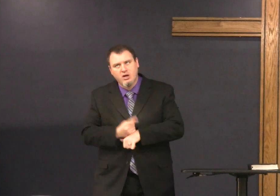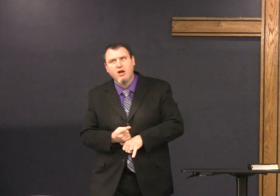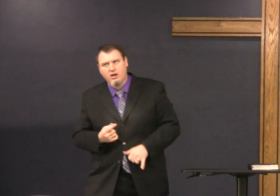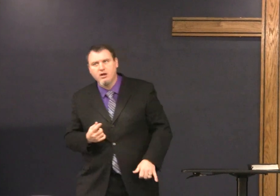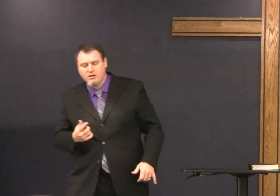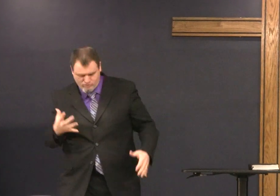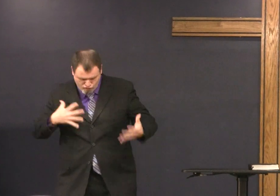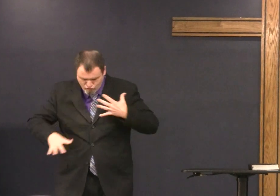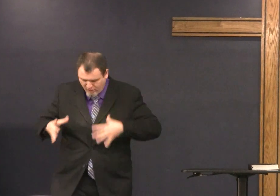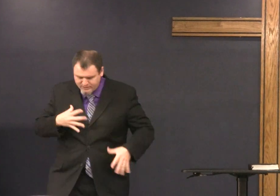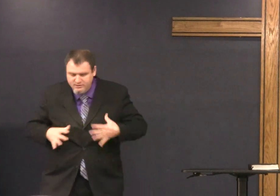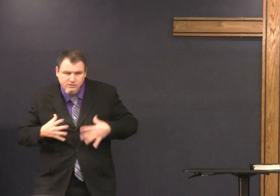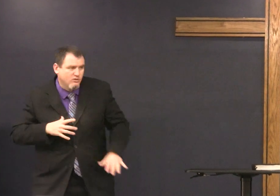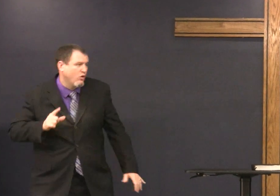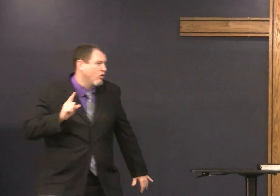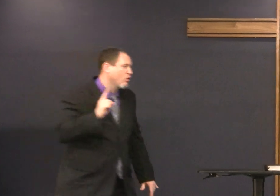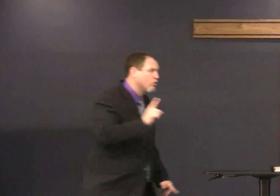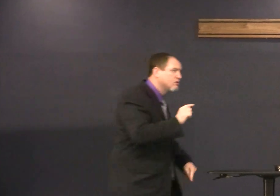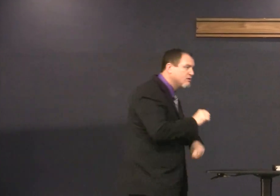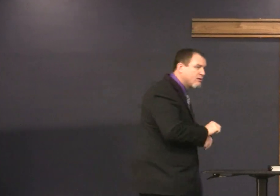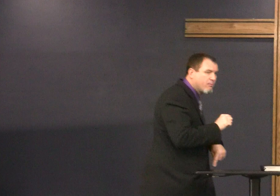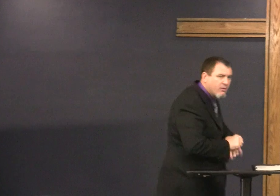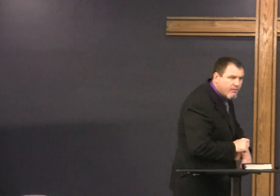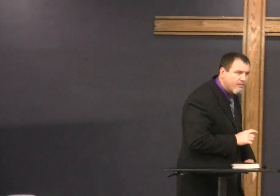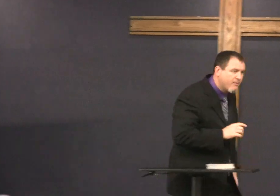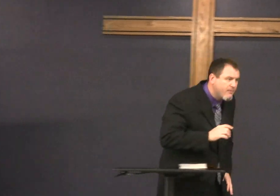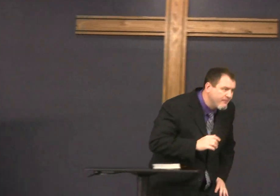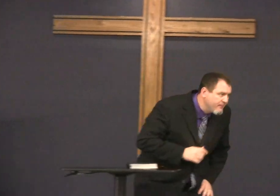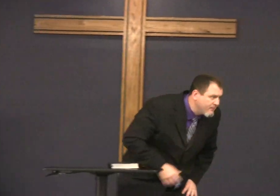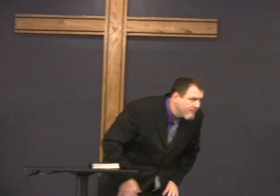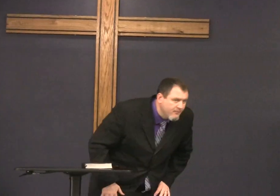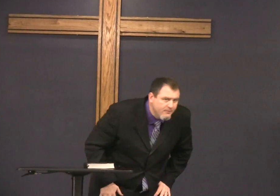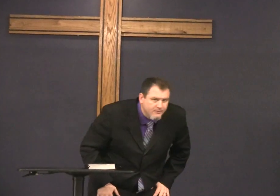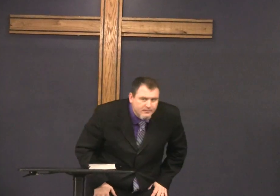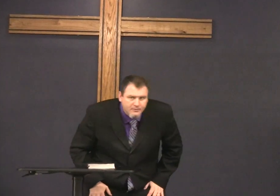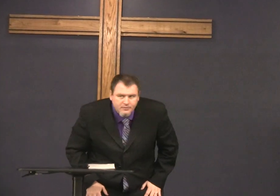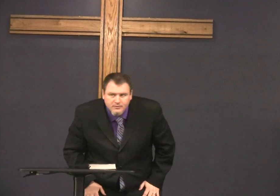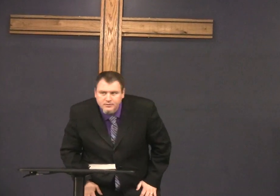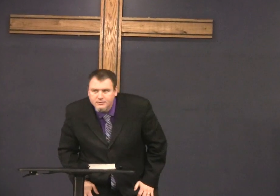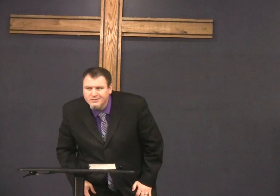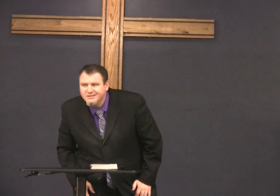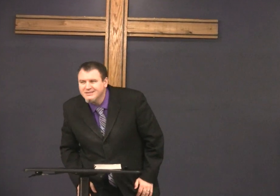I wonder if he woke up every day wondering if he got dressed and went to the temple if he was going to see the Messiah that day